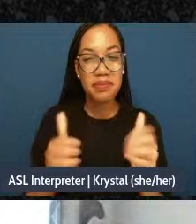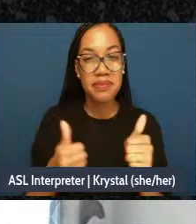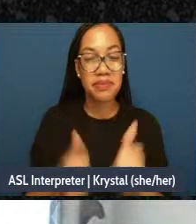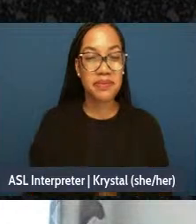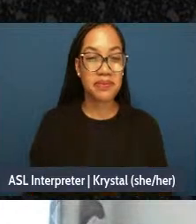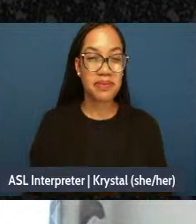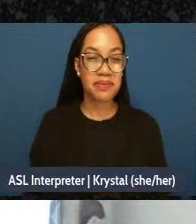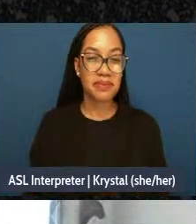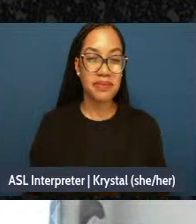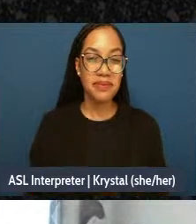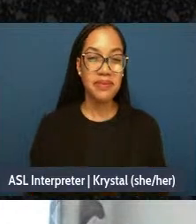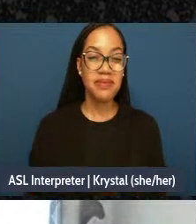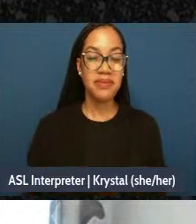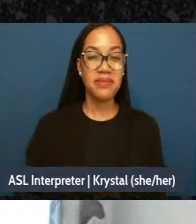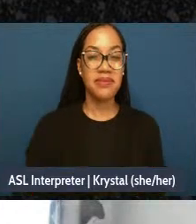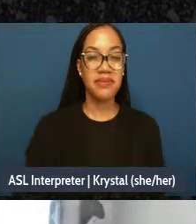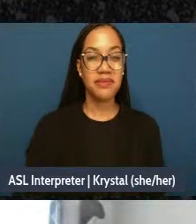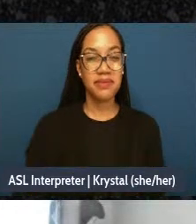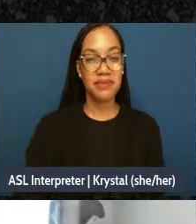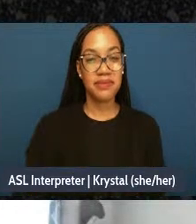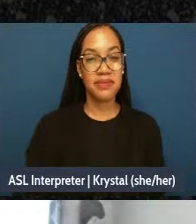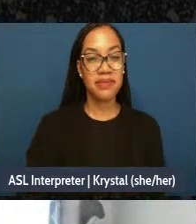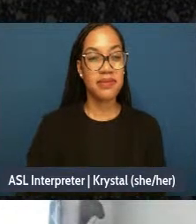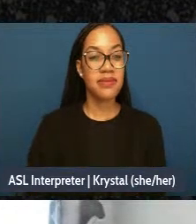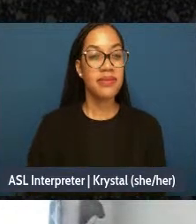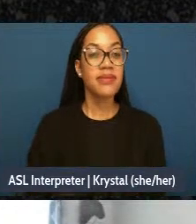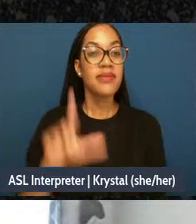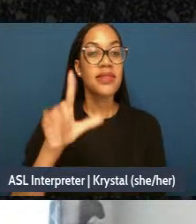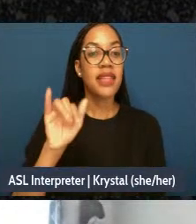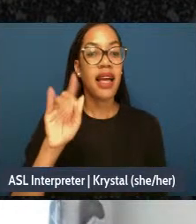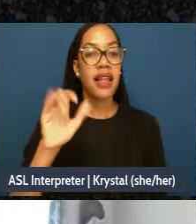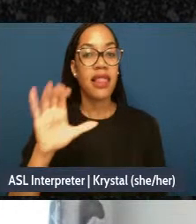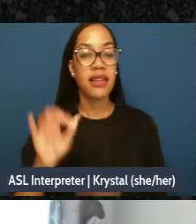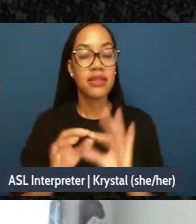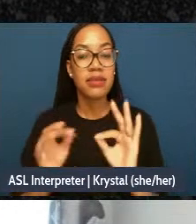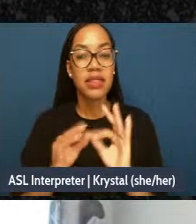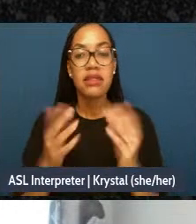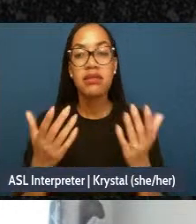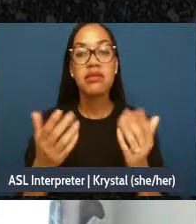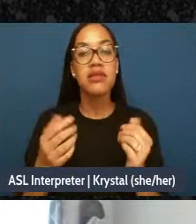All right yeah and please write however it's most accessible to you,